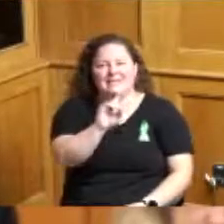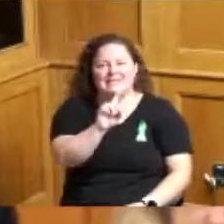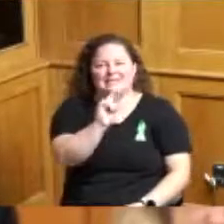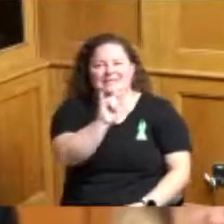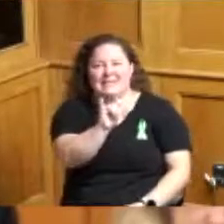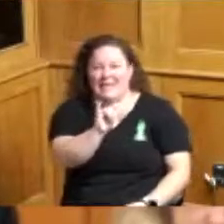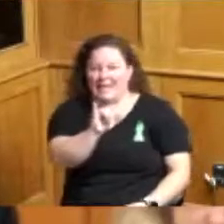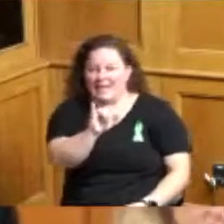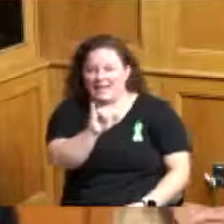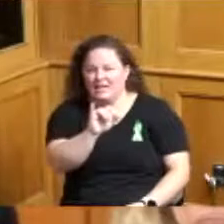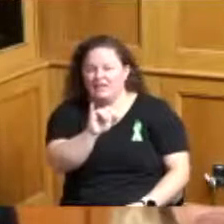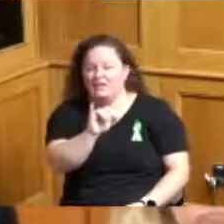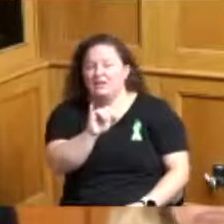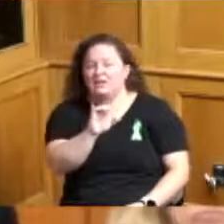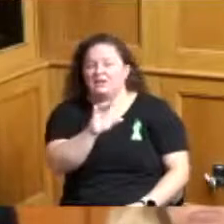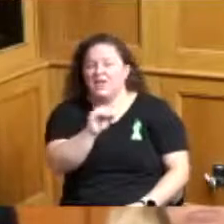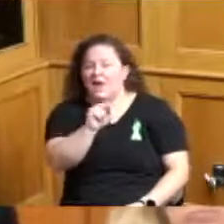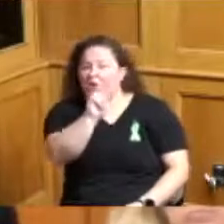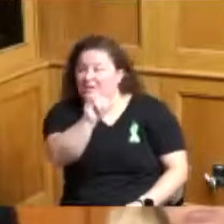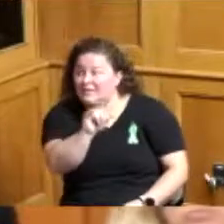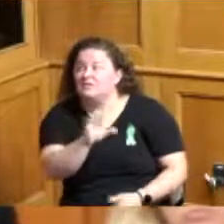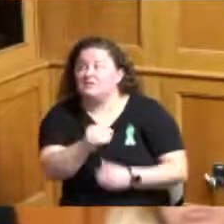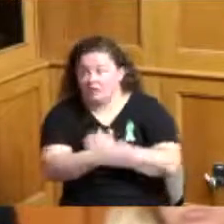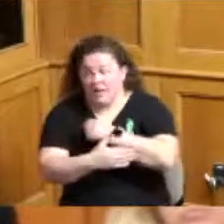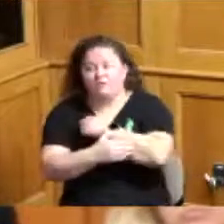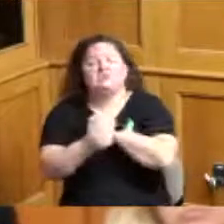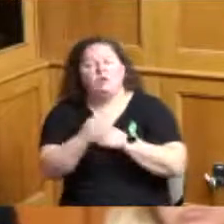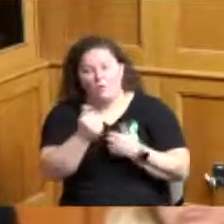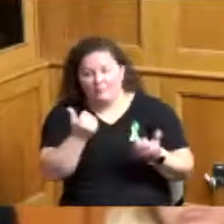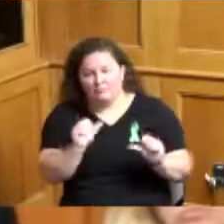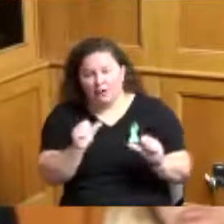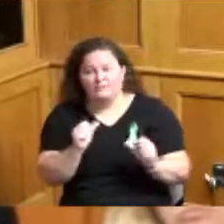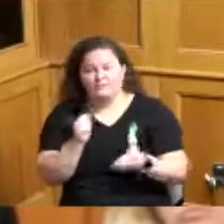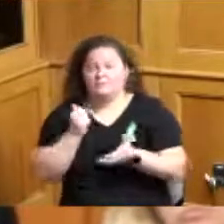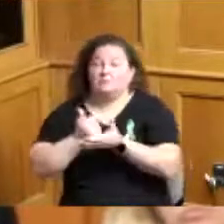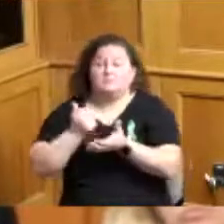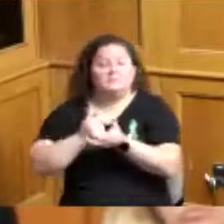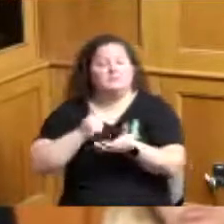resend that out again when it comes down to being able to start a task force to look into more data